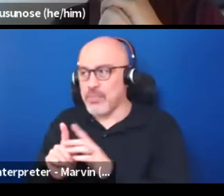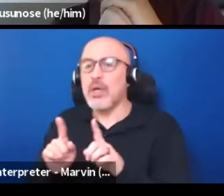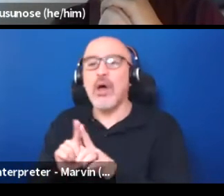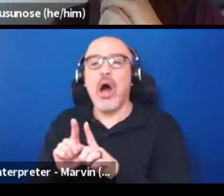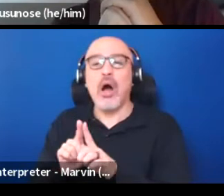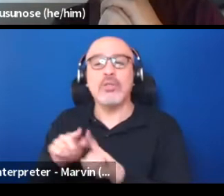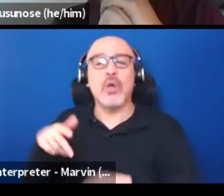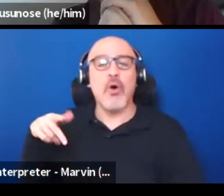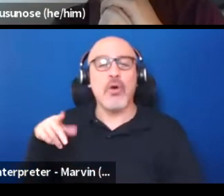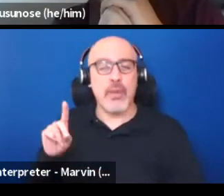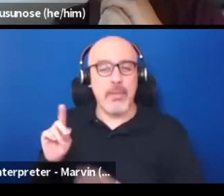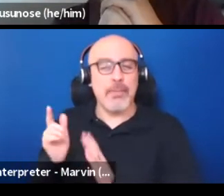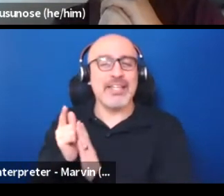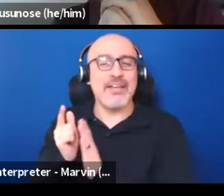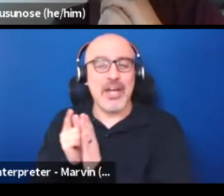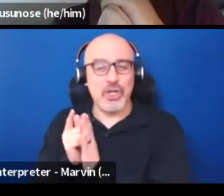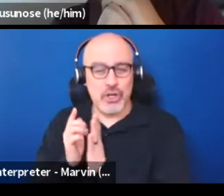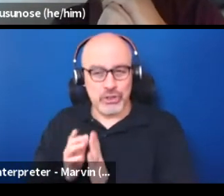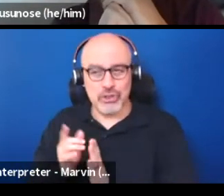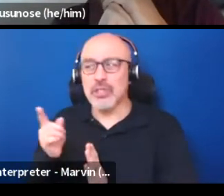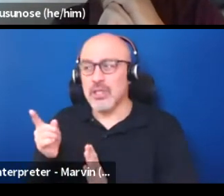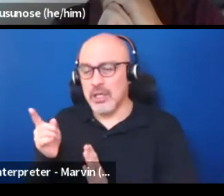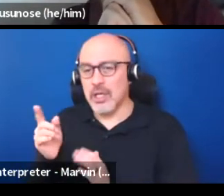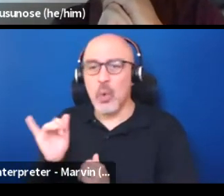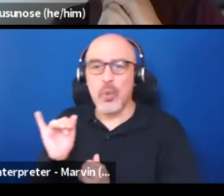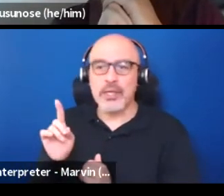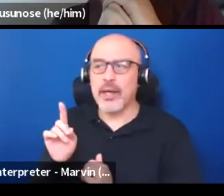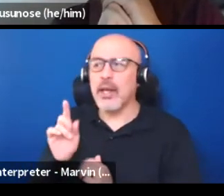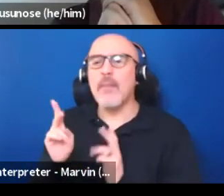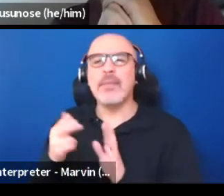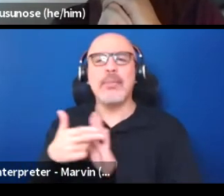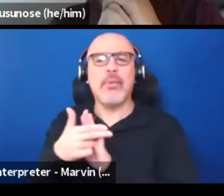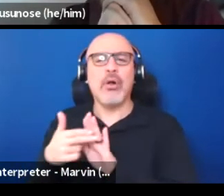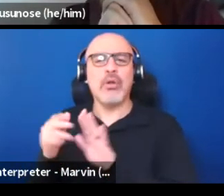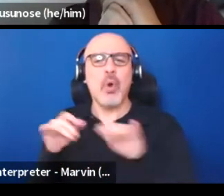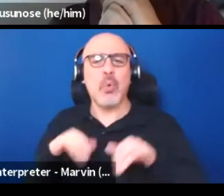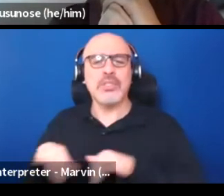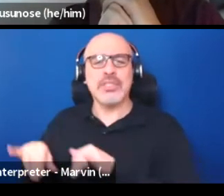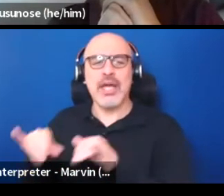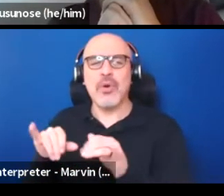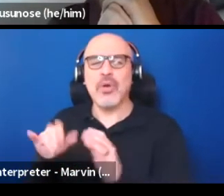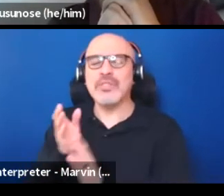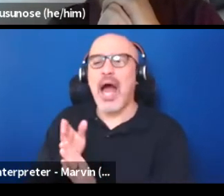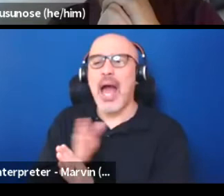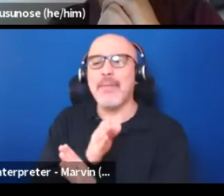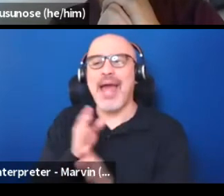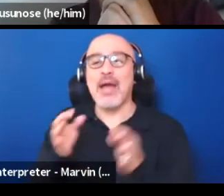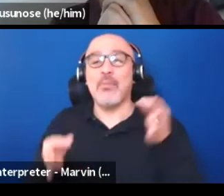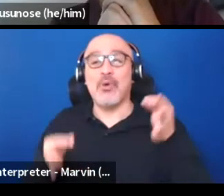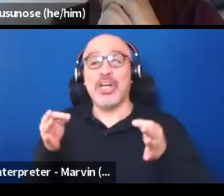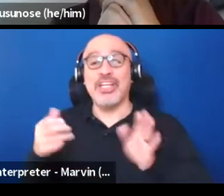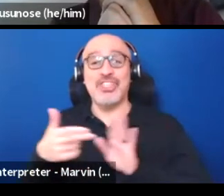in terms of how people oftentimes just stereotype and pre-judge the situation,